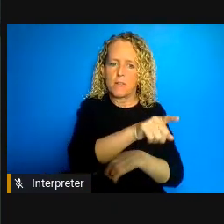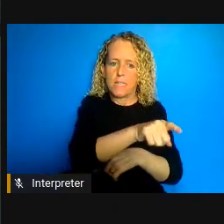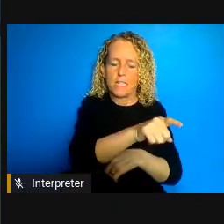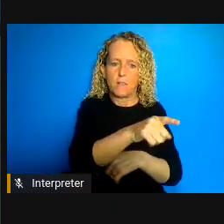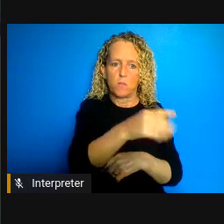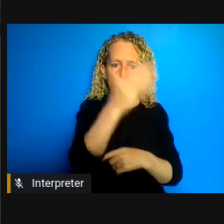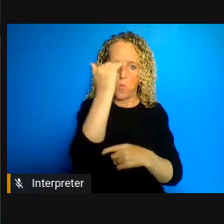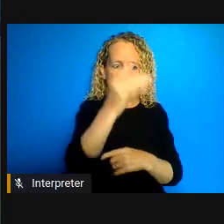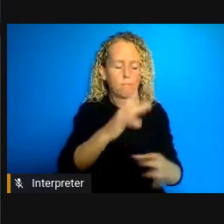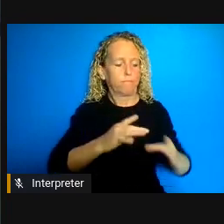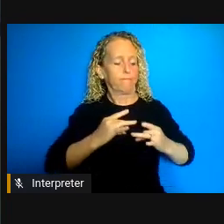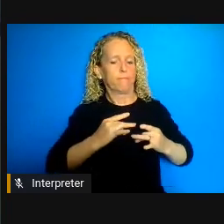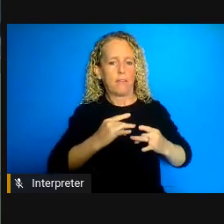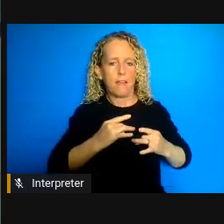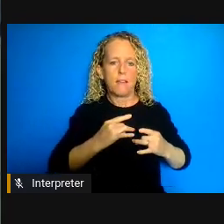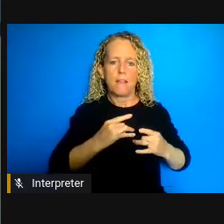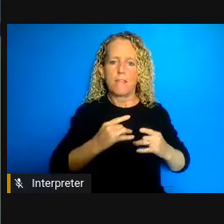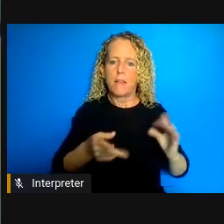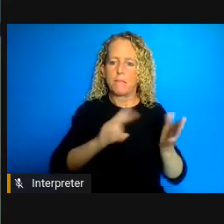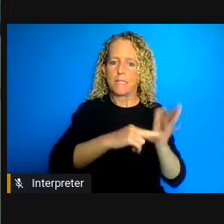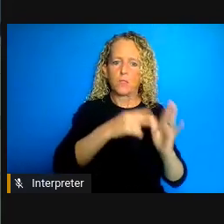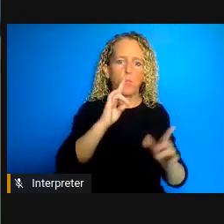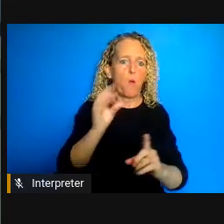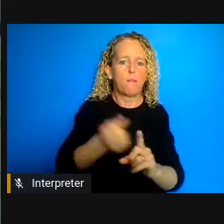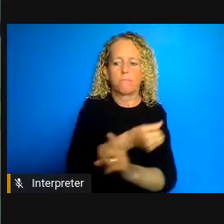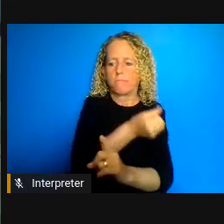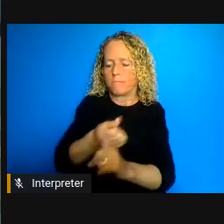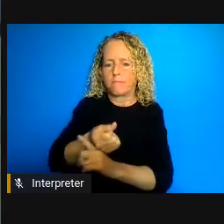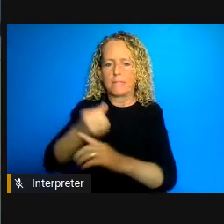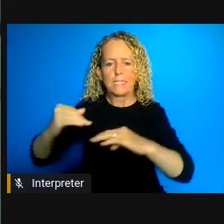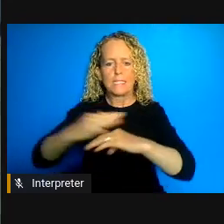indigenous community is gonna be have very bad consequences not only on the